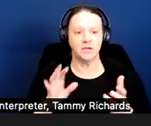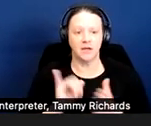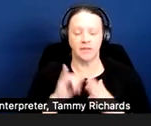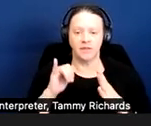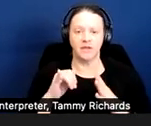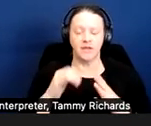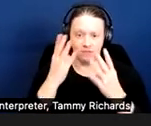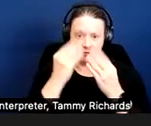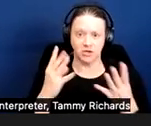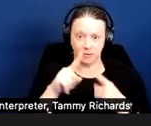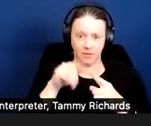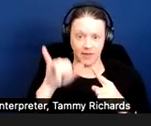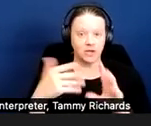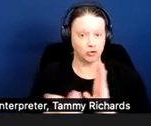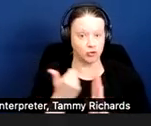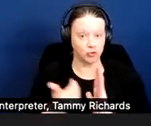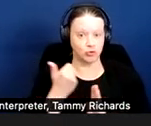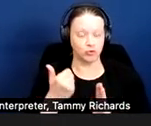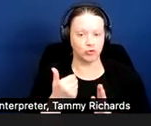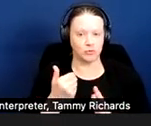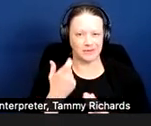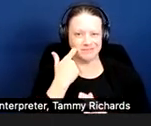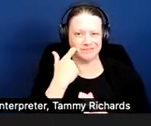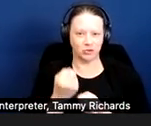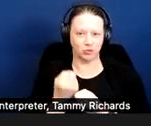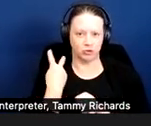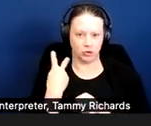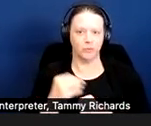is new as of a couple years ago.